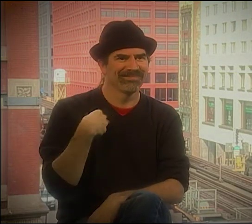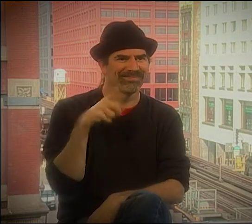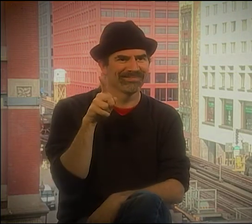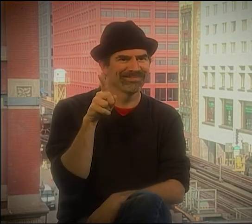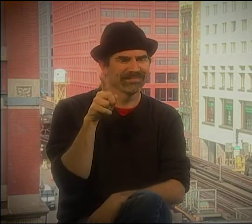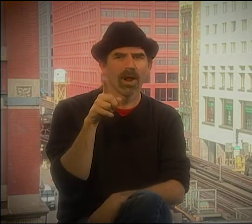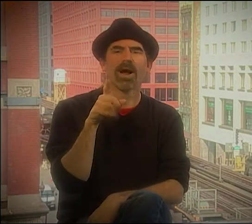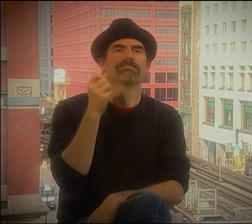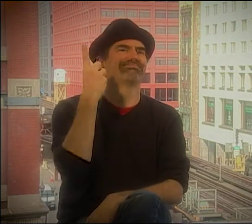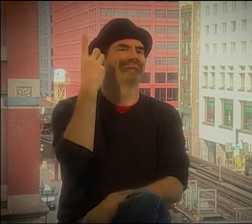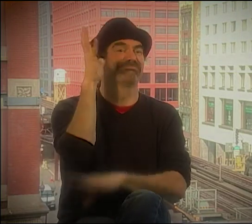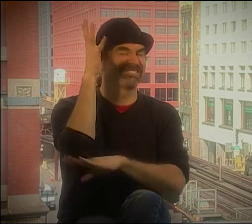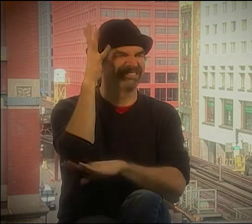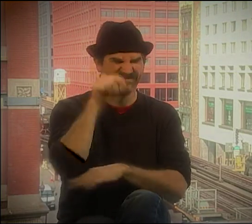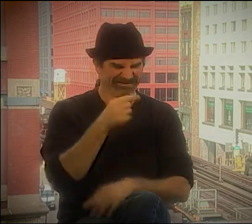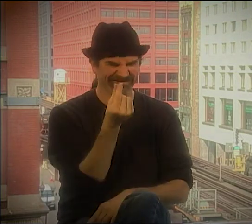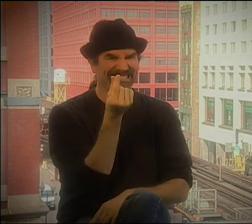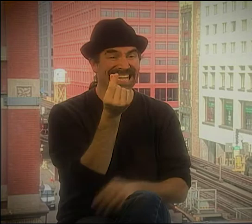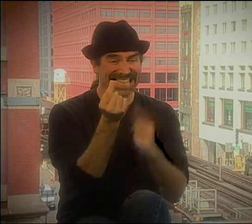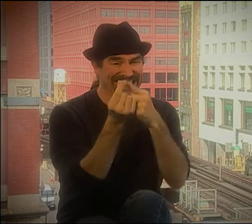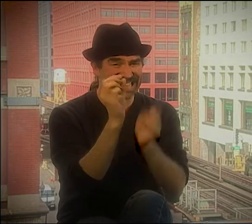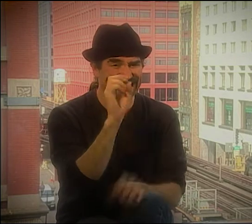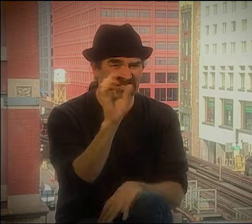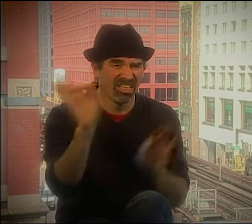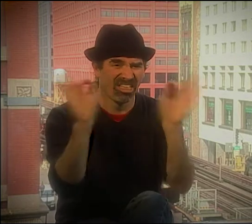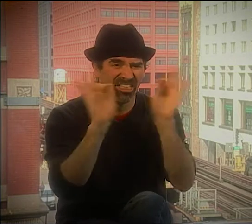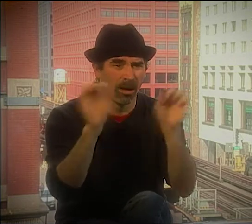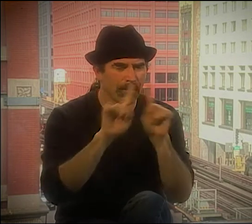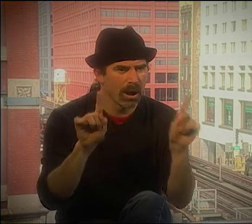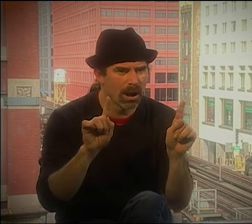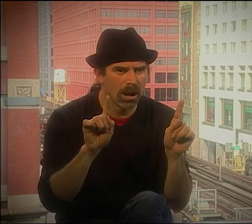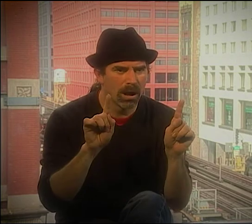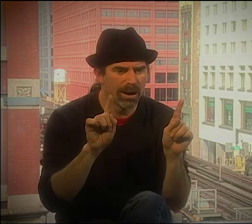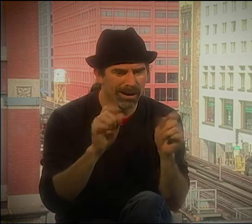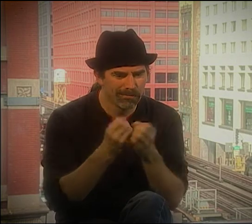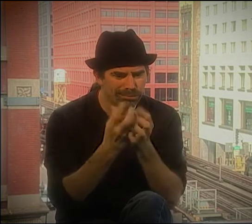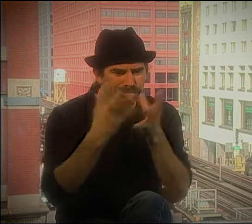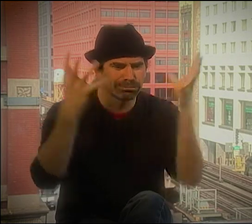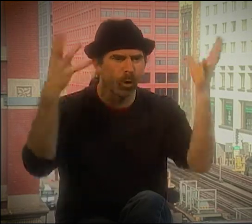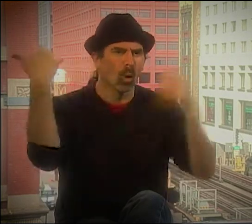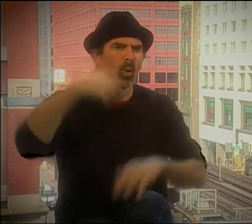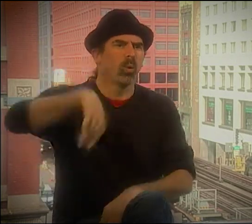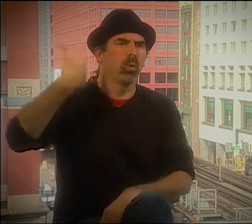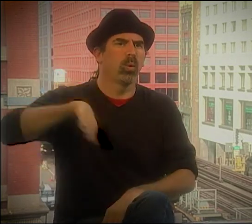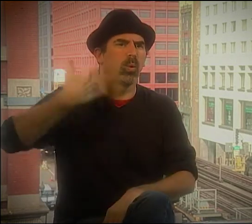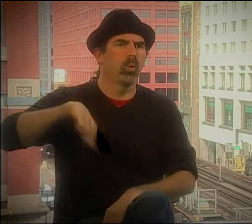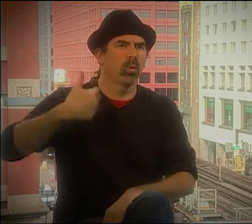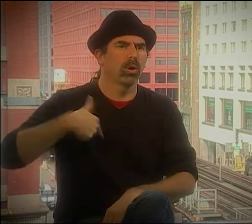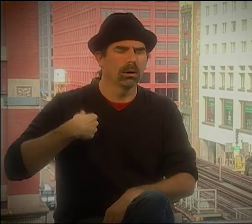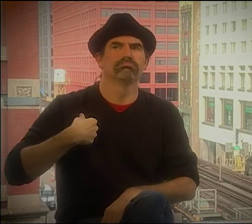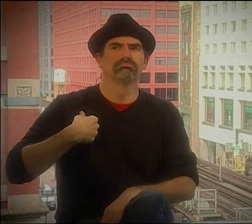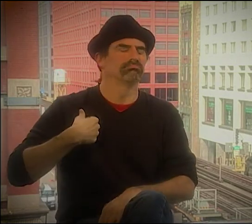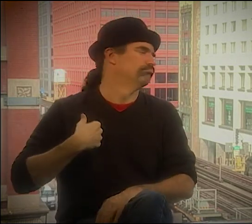THERE ARE A LOT OF VERY CLEAR SYMBOLS THAT ELLA USES, FOR EXAMPLE, YOU KNOW, BUT A LOT ARE METAPHORIC AND YOU HAVE TO